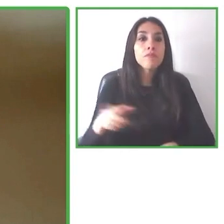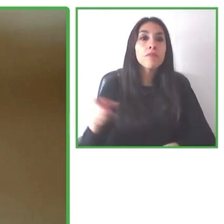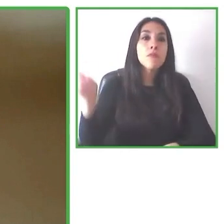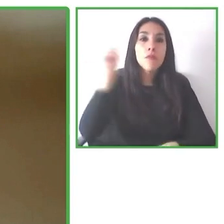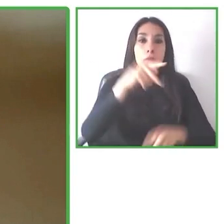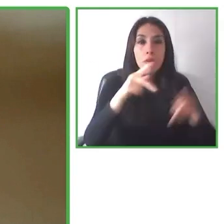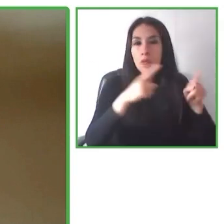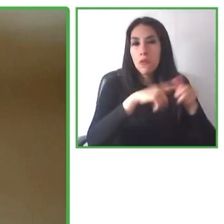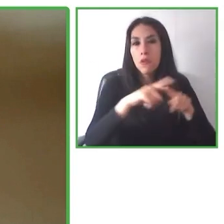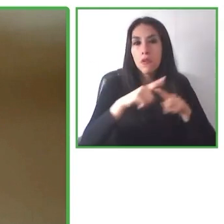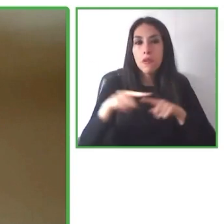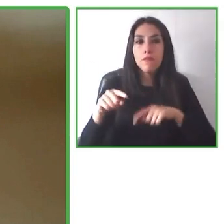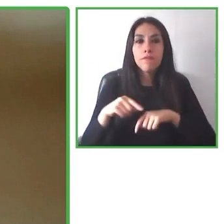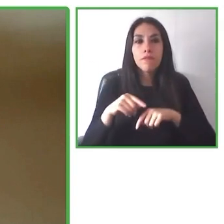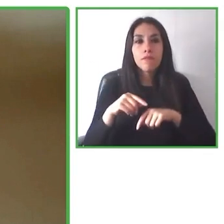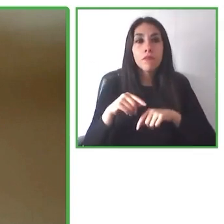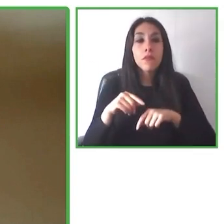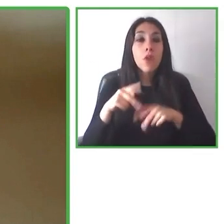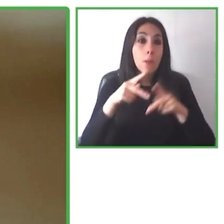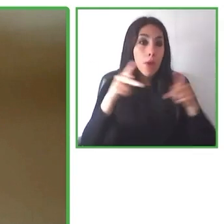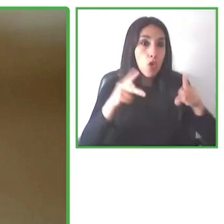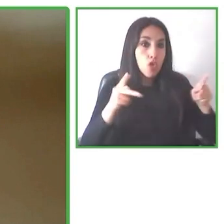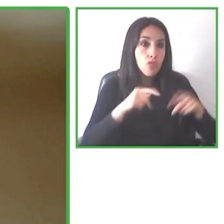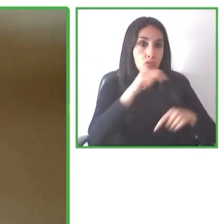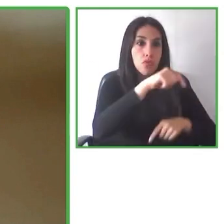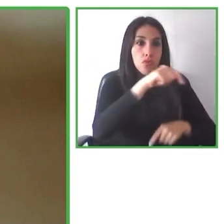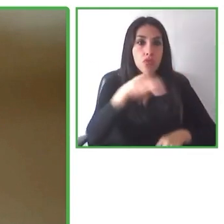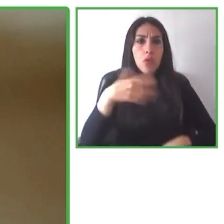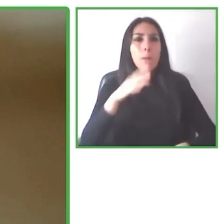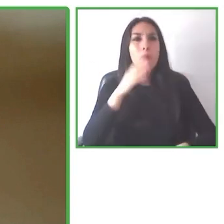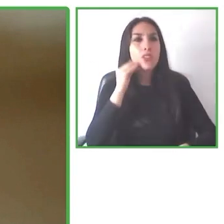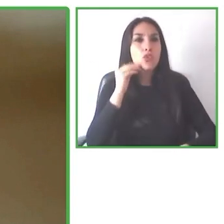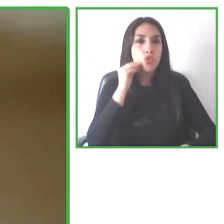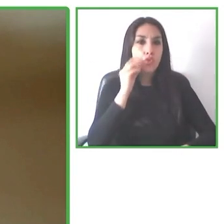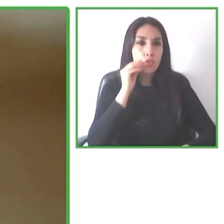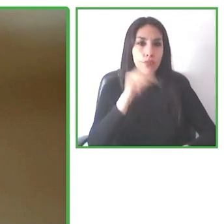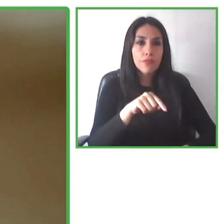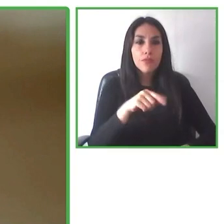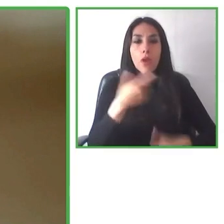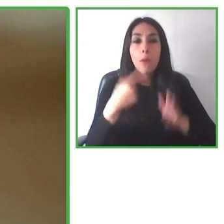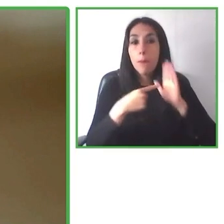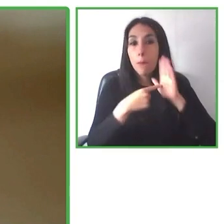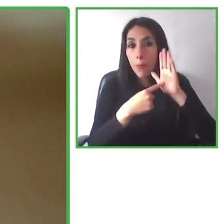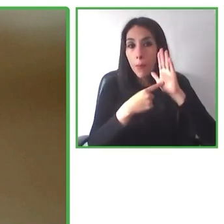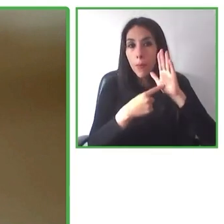So infrastructure is extremely important to the tourist experience.